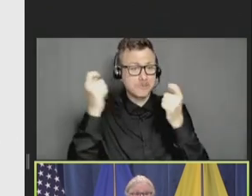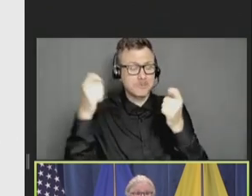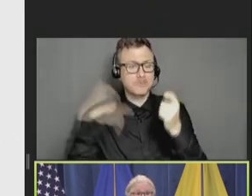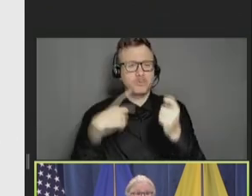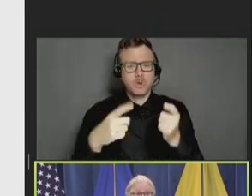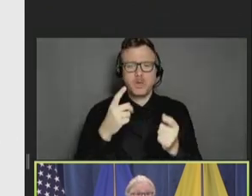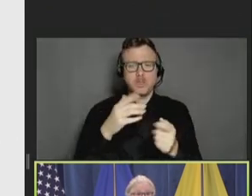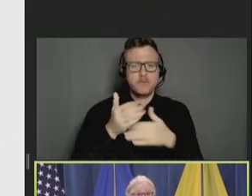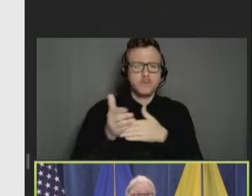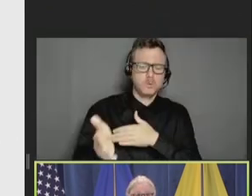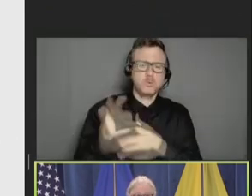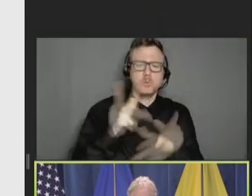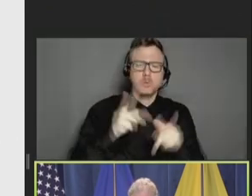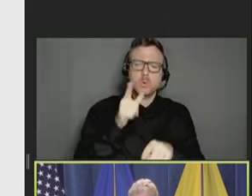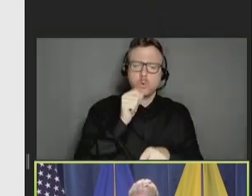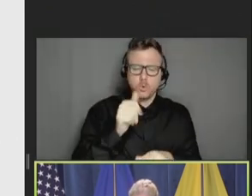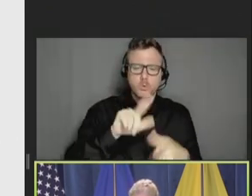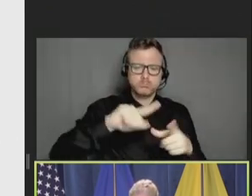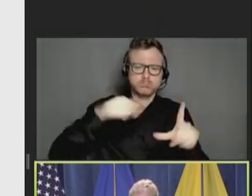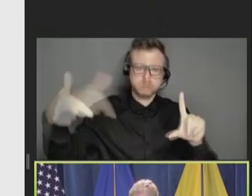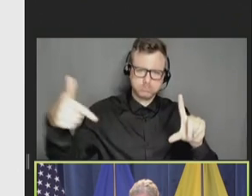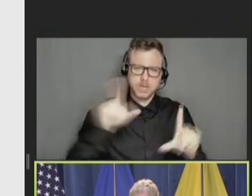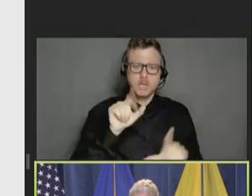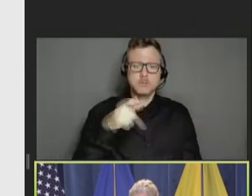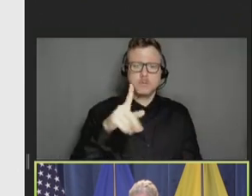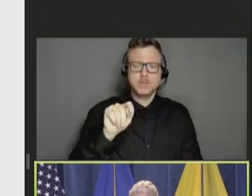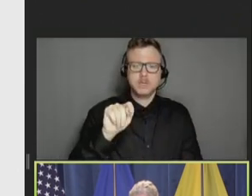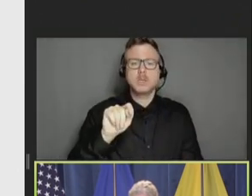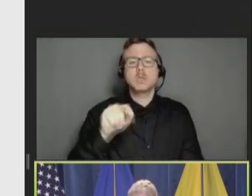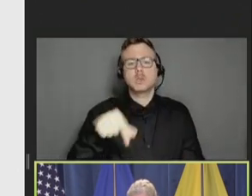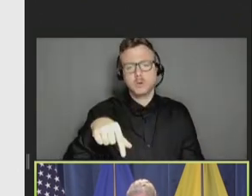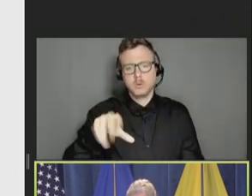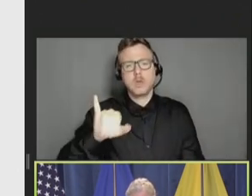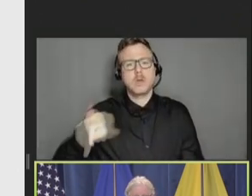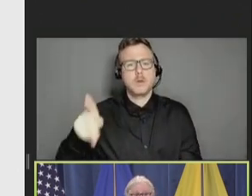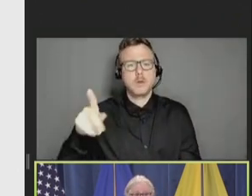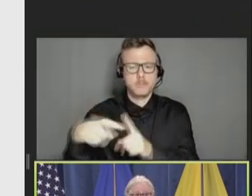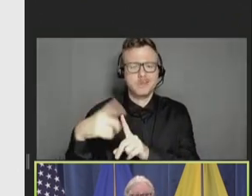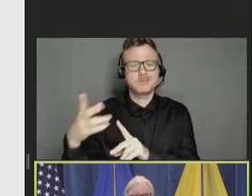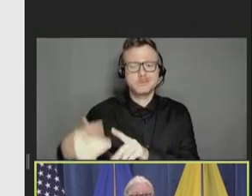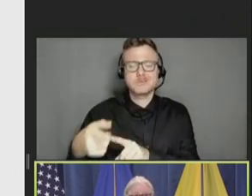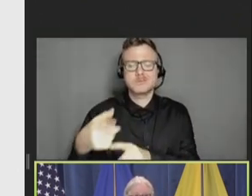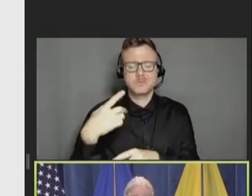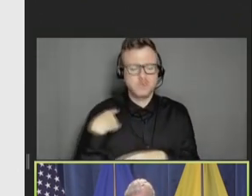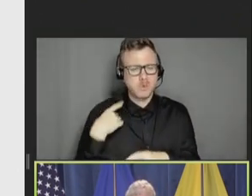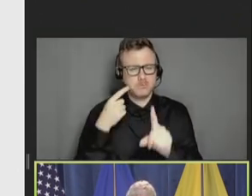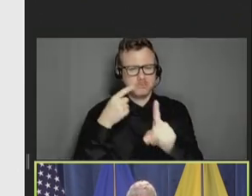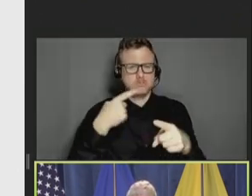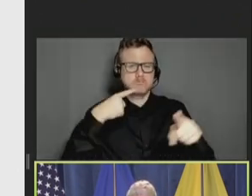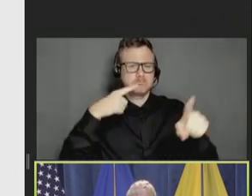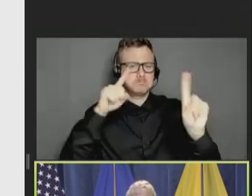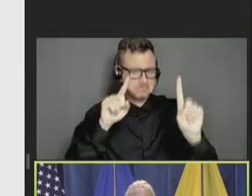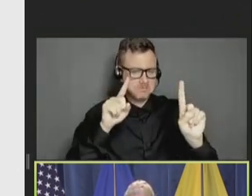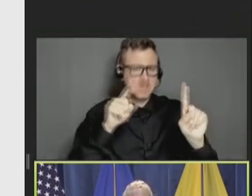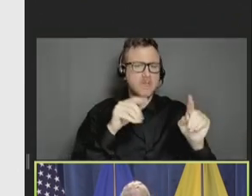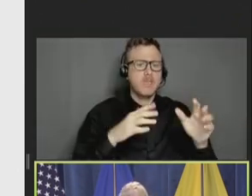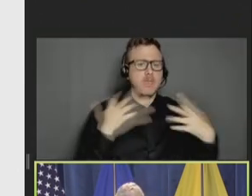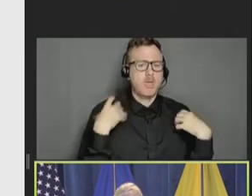to the LGBTQI + communities and recommit to achieving health equity for all. The Progress